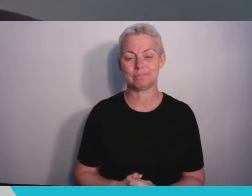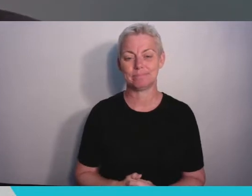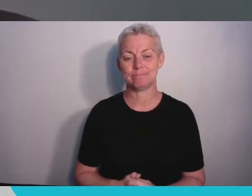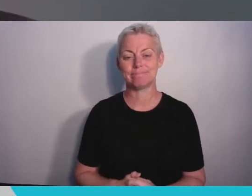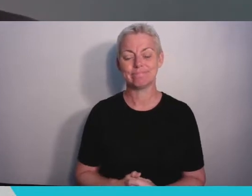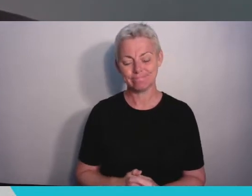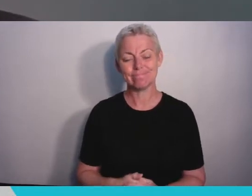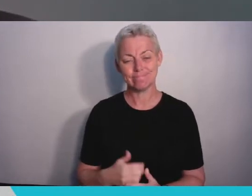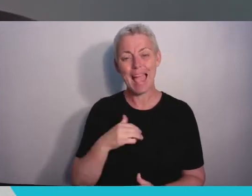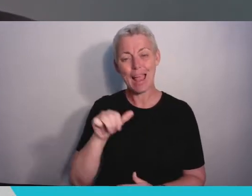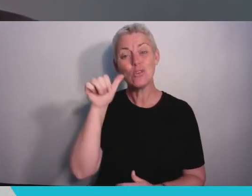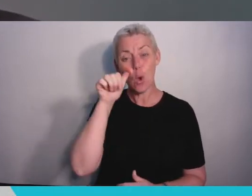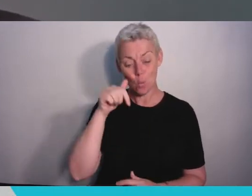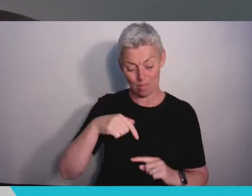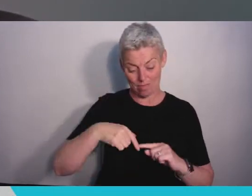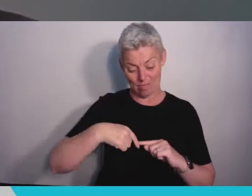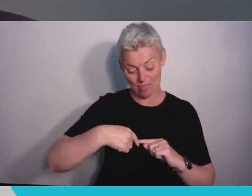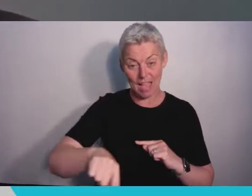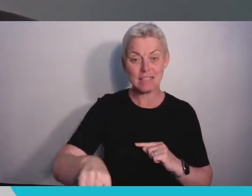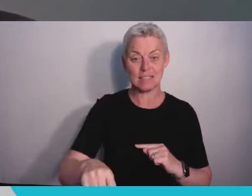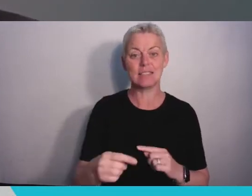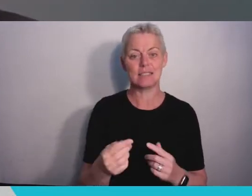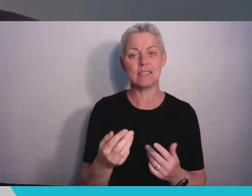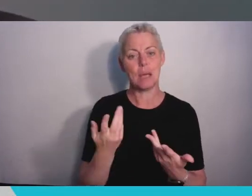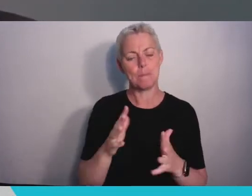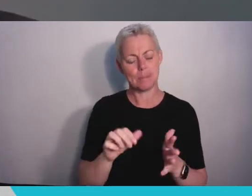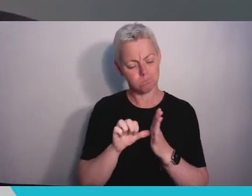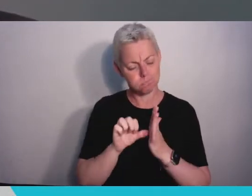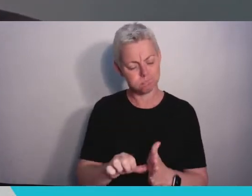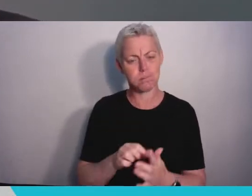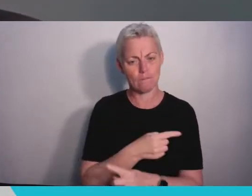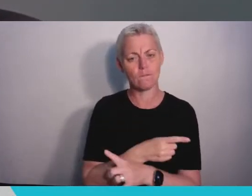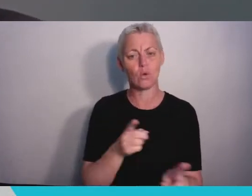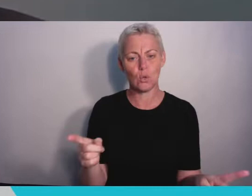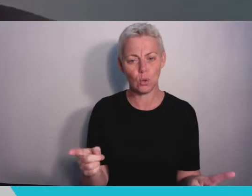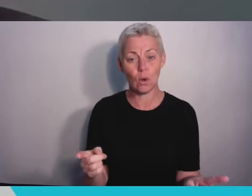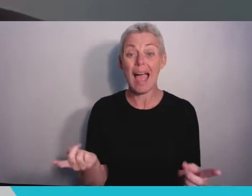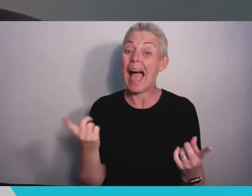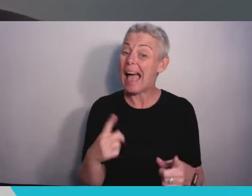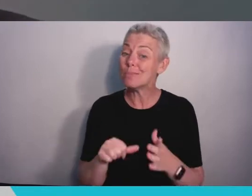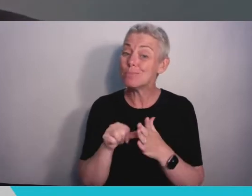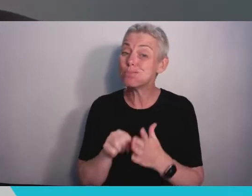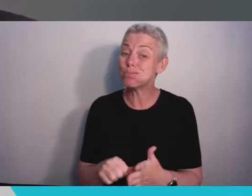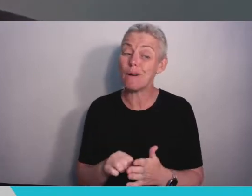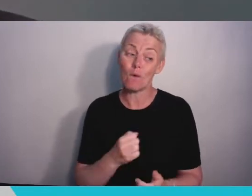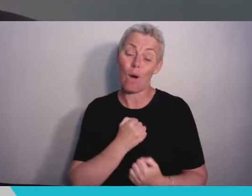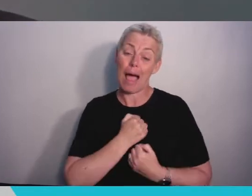very very difficult for all of our staff and their response has been truly incredible.